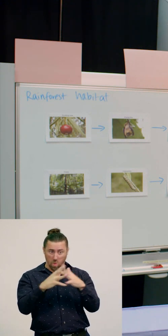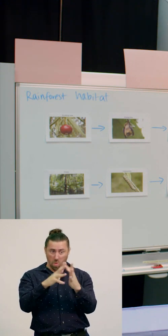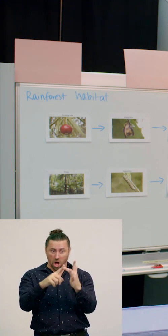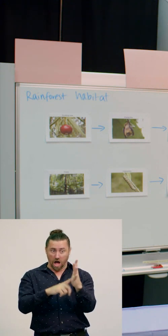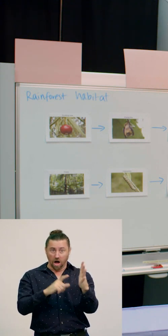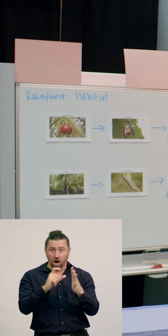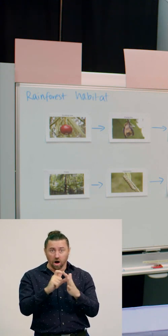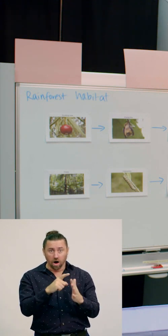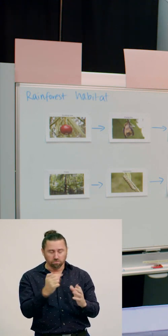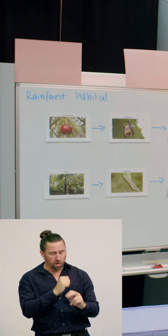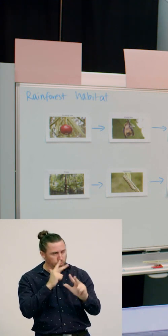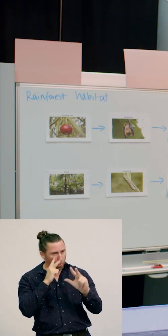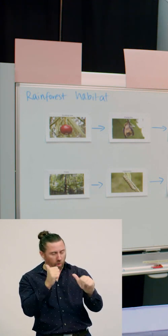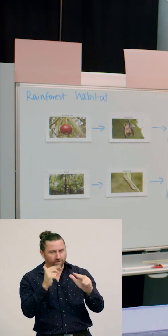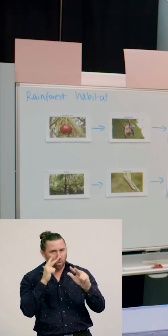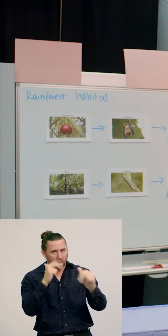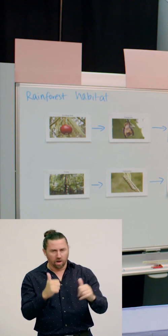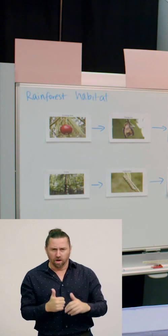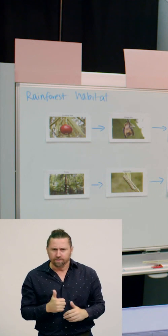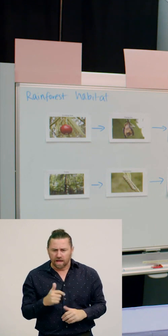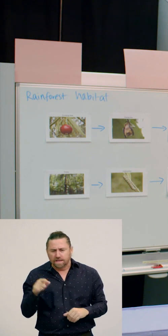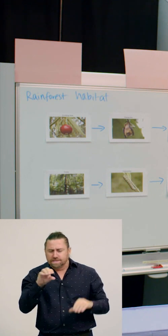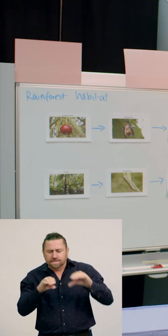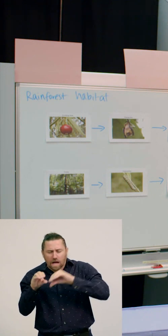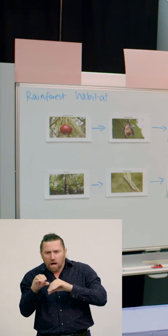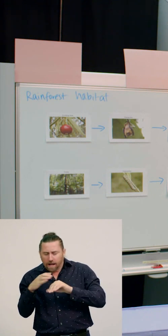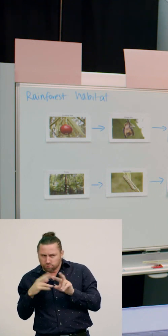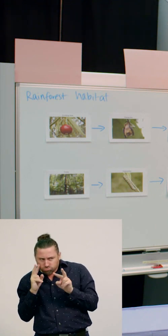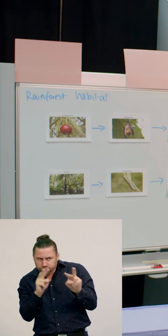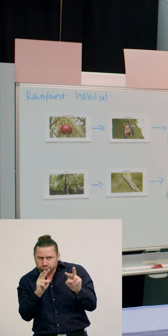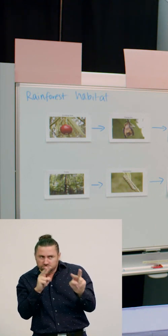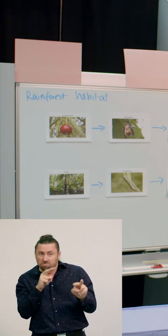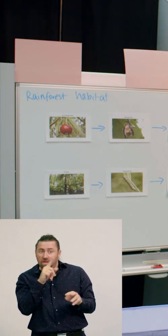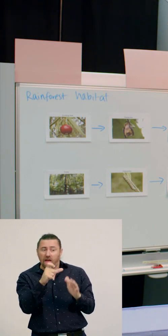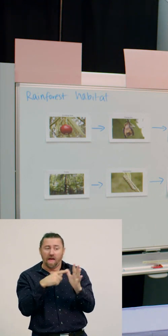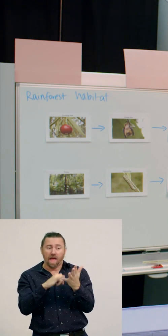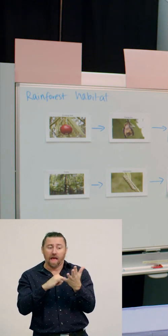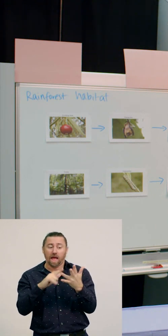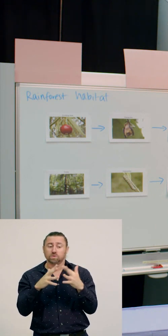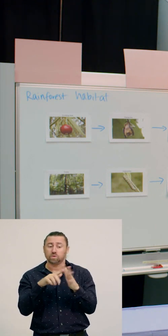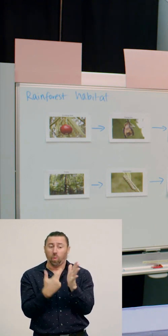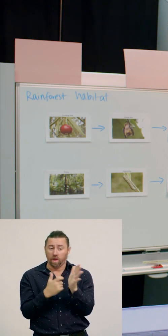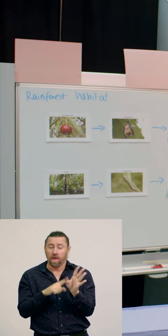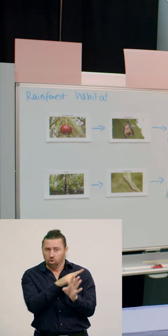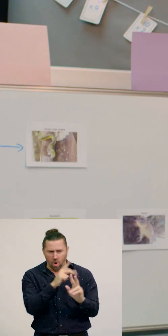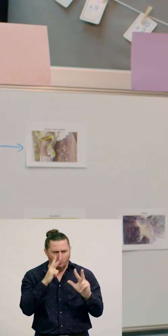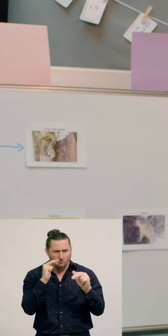This is really important for scientists to know, because cassowaries play a key role in the survival of rainforests.